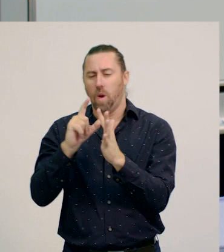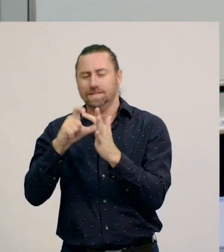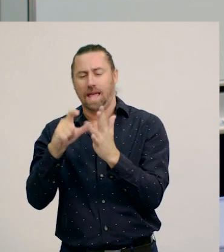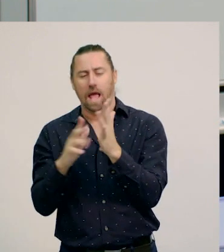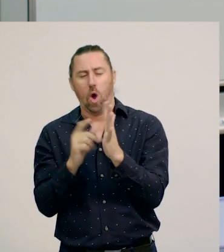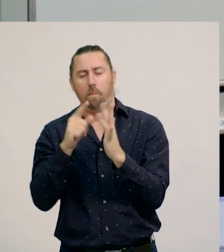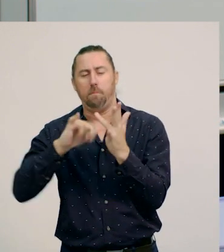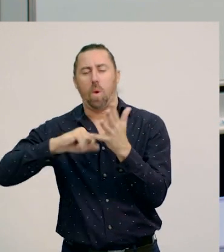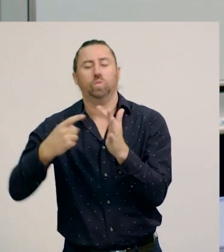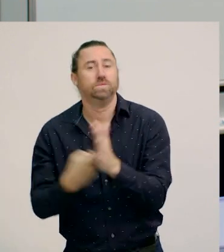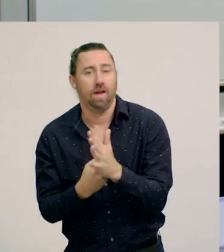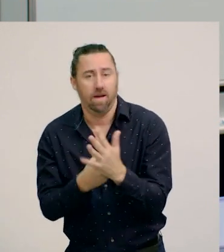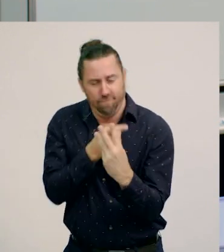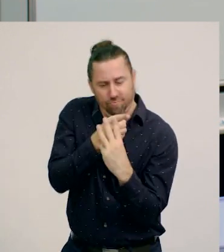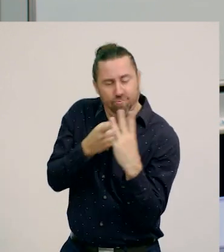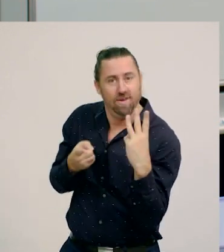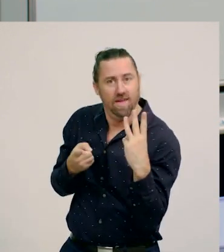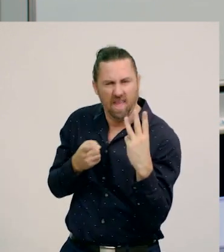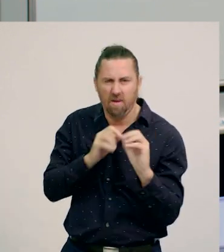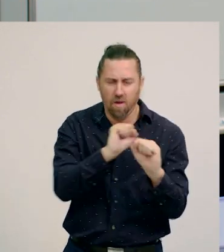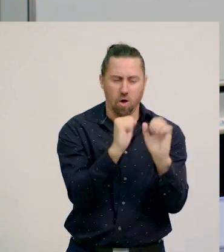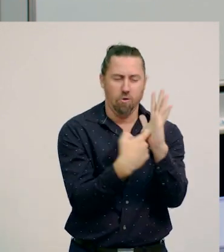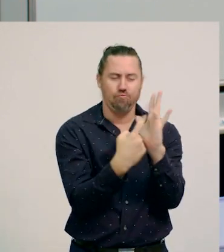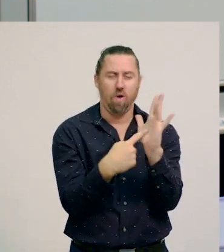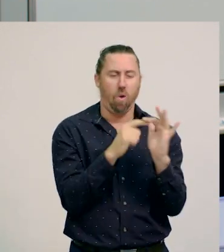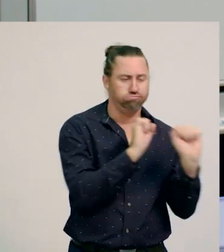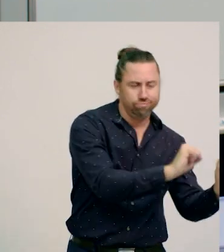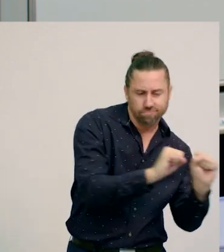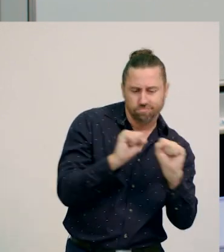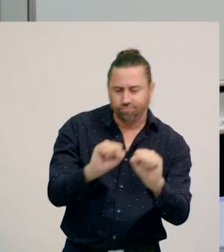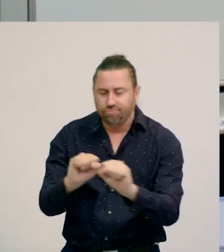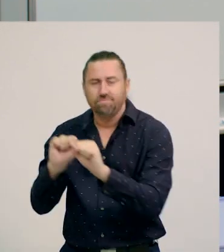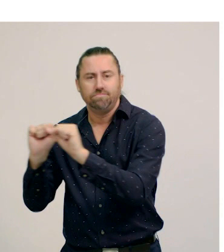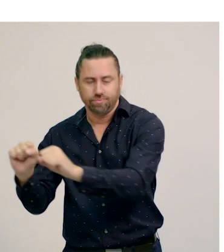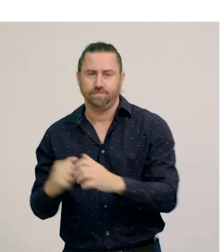Let’s find out more about each role and use the information to organise our living things.